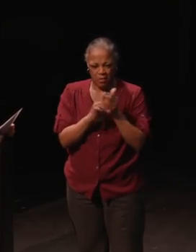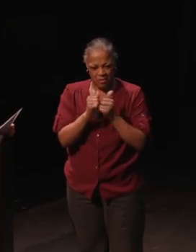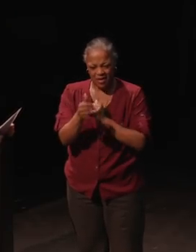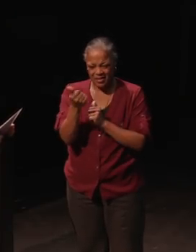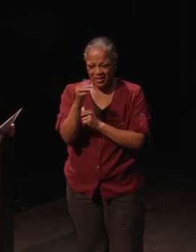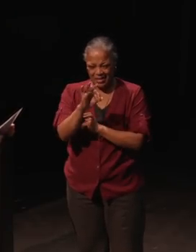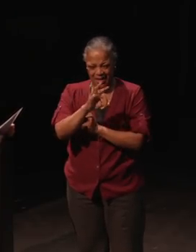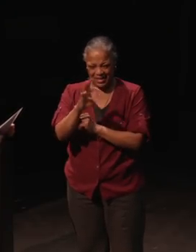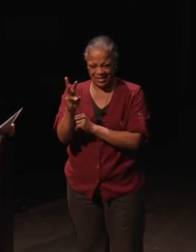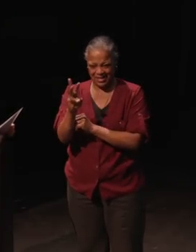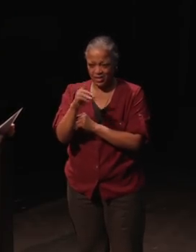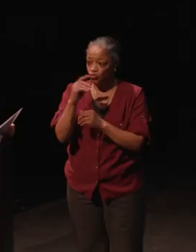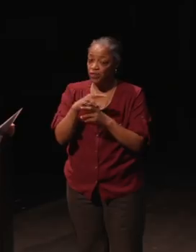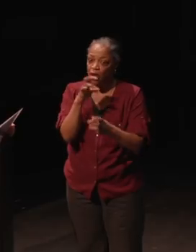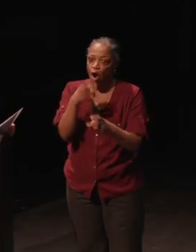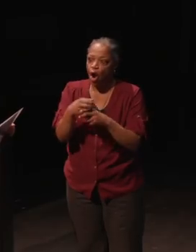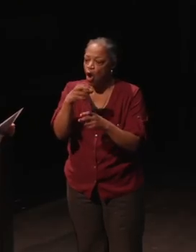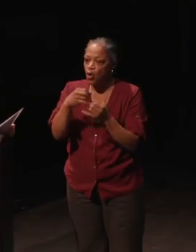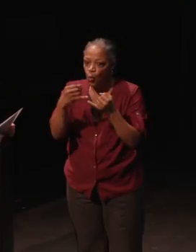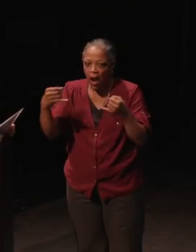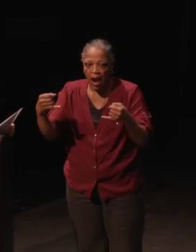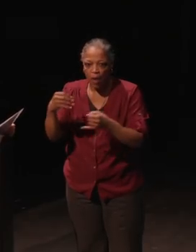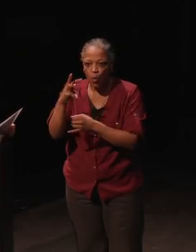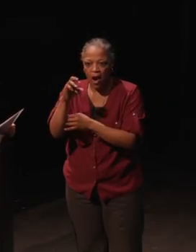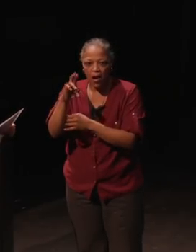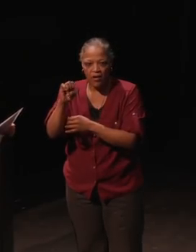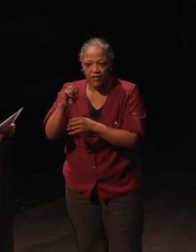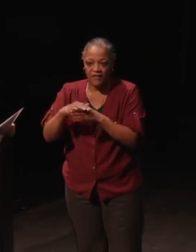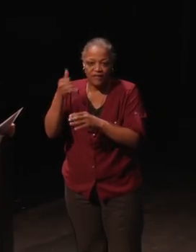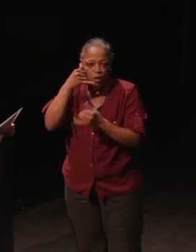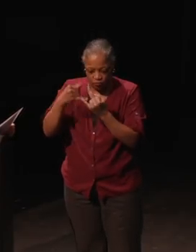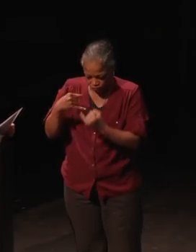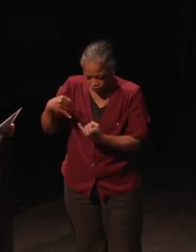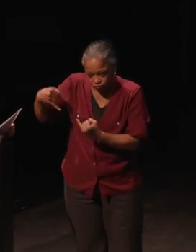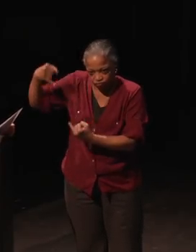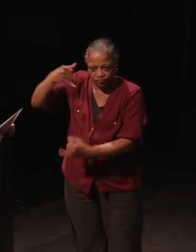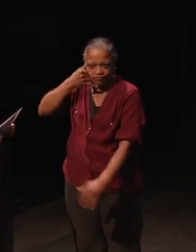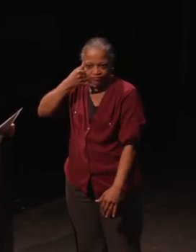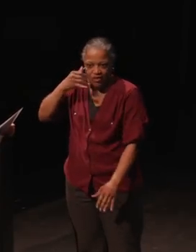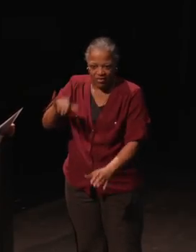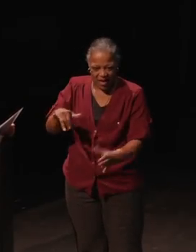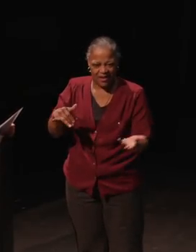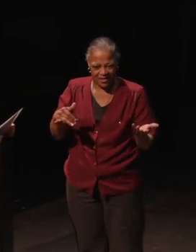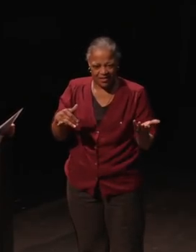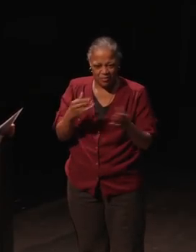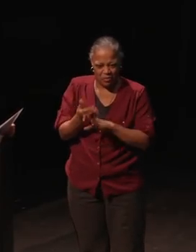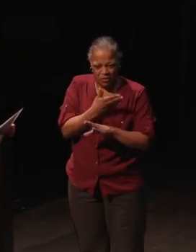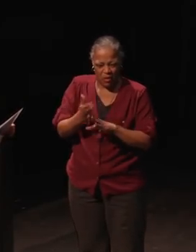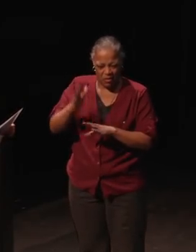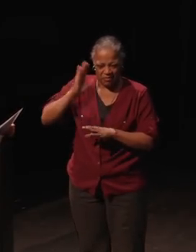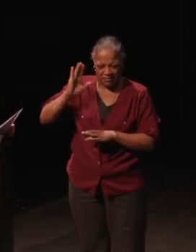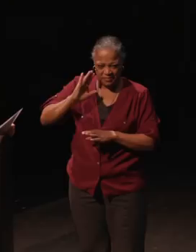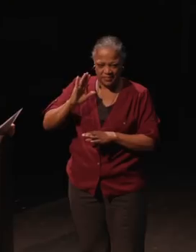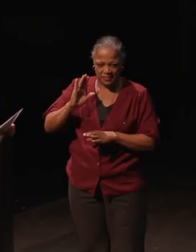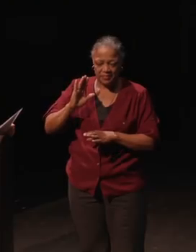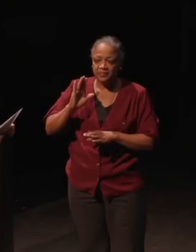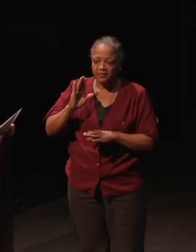there were really just hard wired and hardware phones, and to, again,